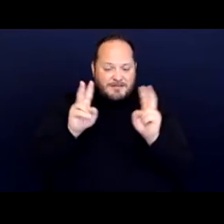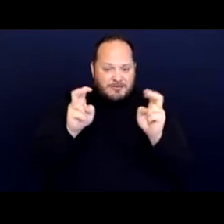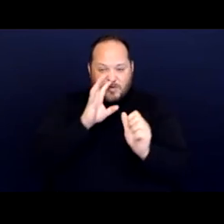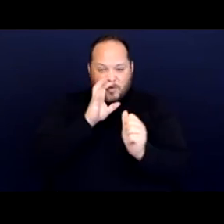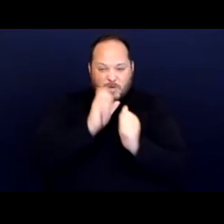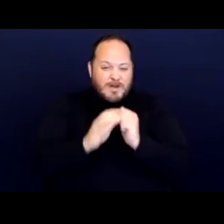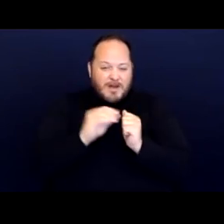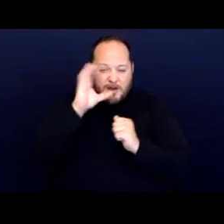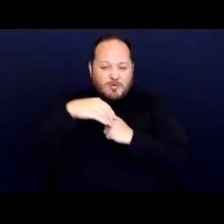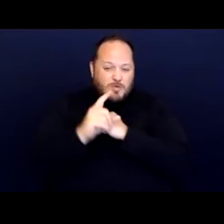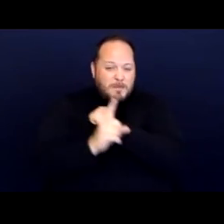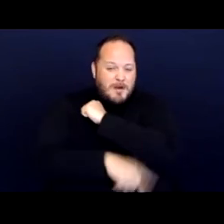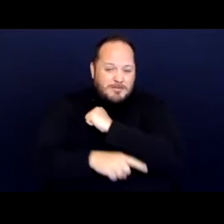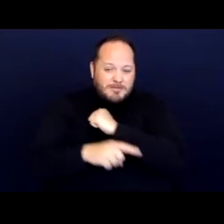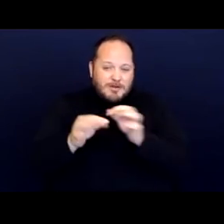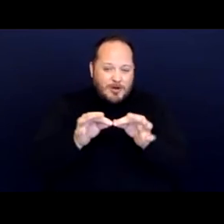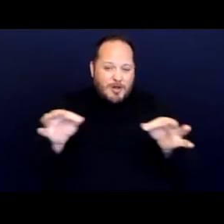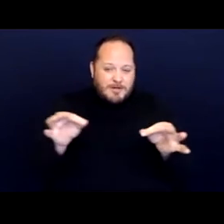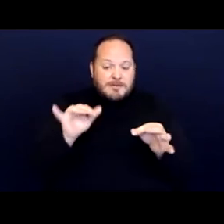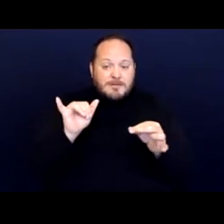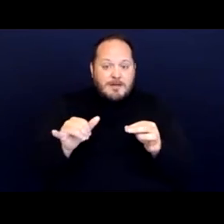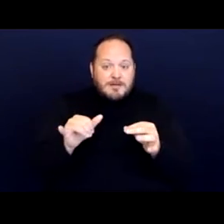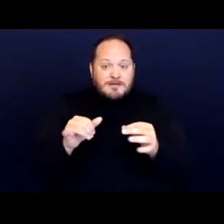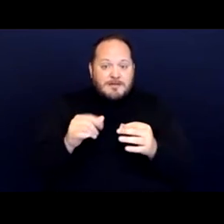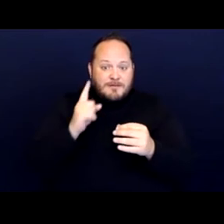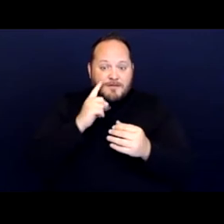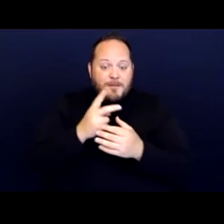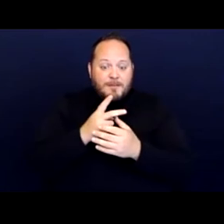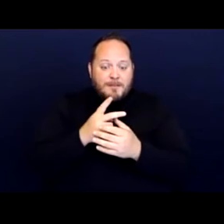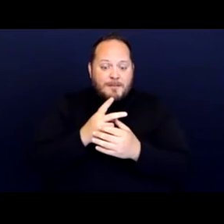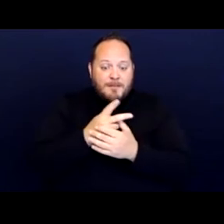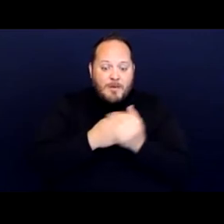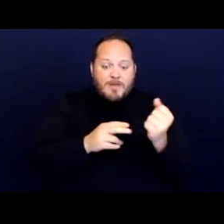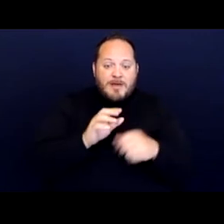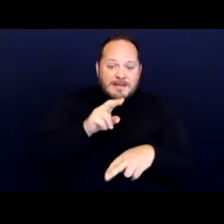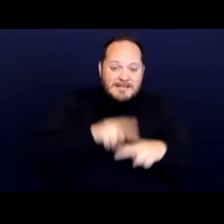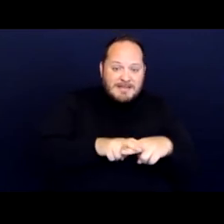And that's both for backs of sittings, sorry. The acts of sitting, sleeping, or lying down